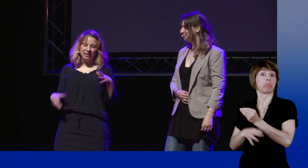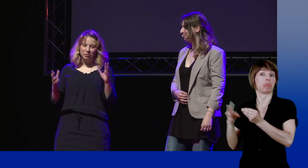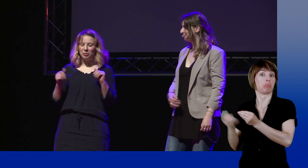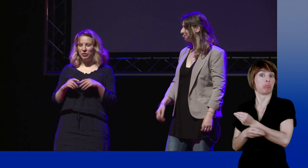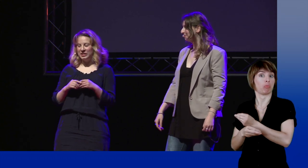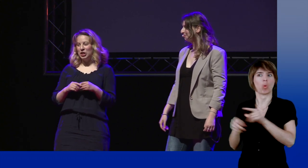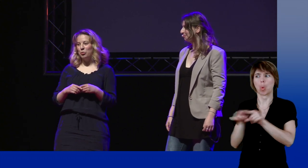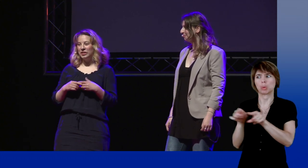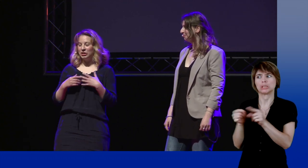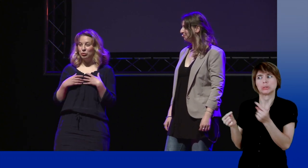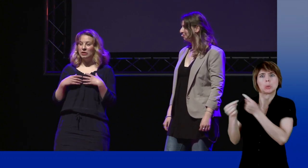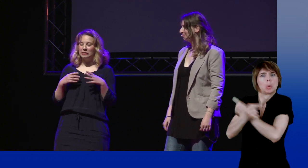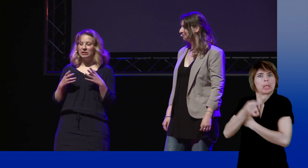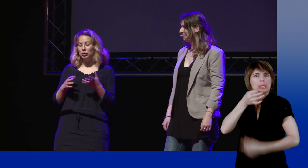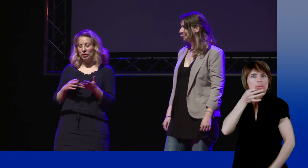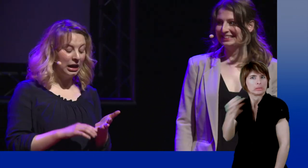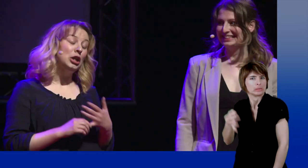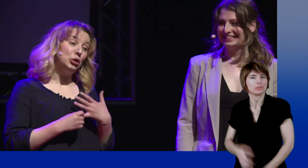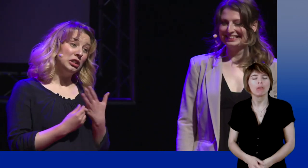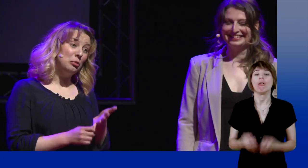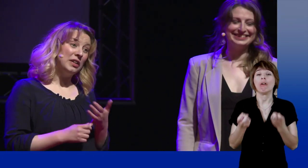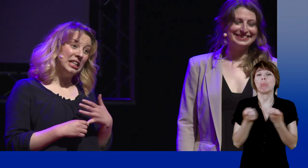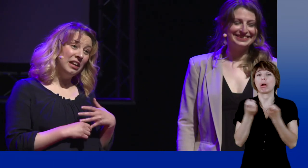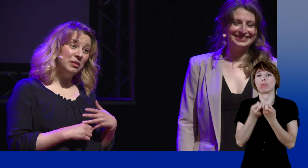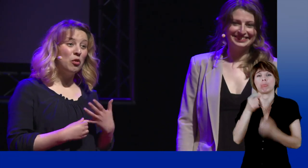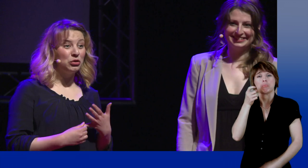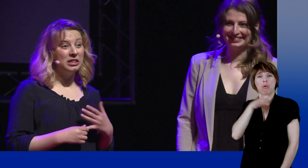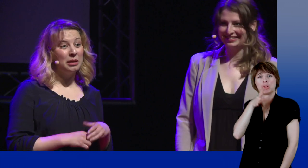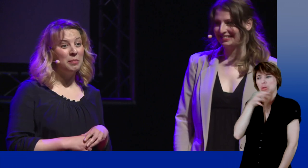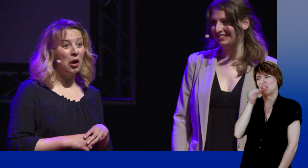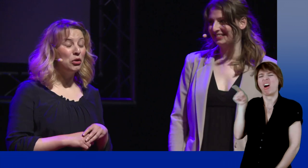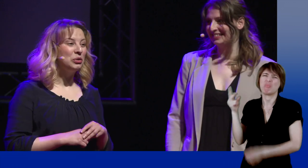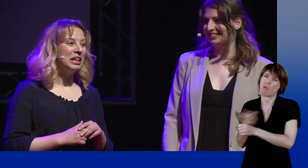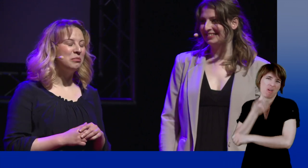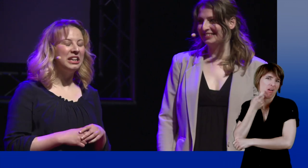For instance, a teacher would often say - that was often the case - that I was a bad student, and I would tell my parents